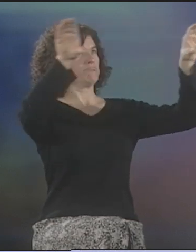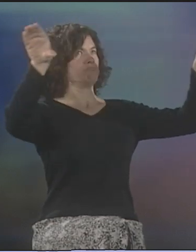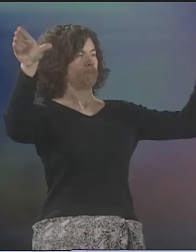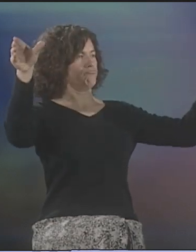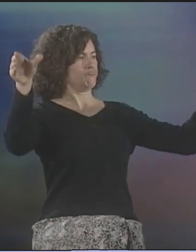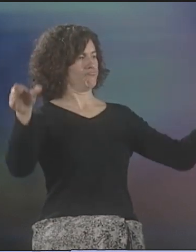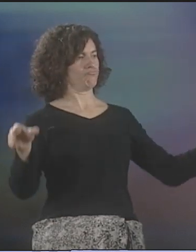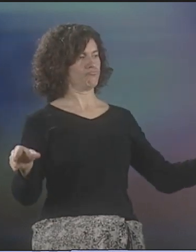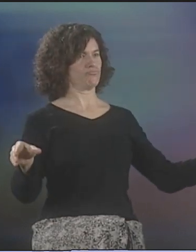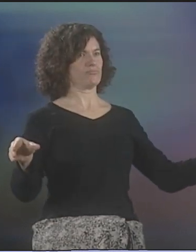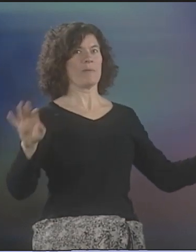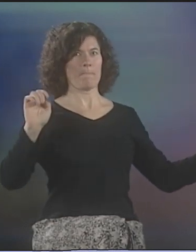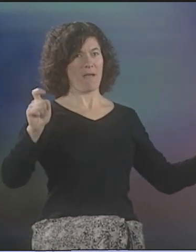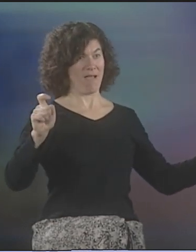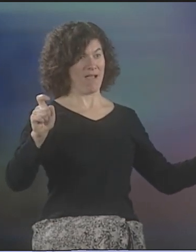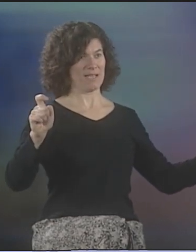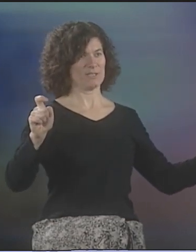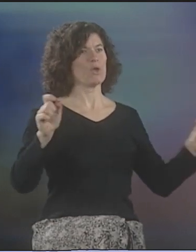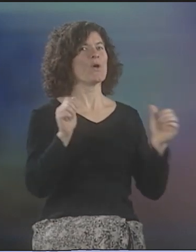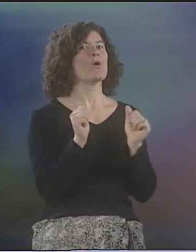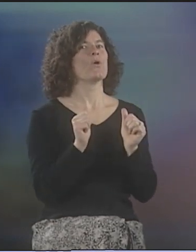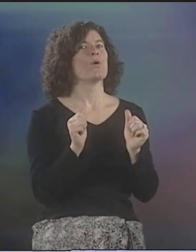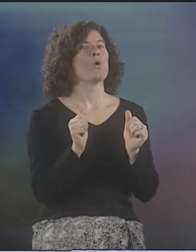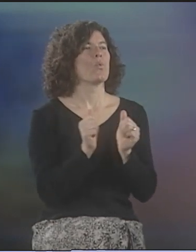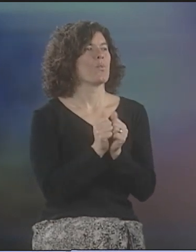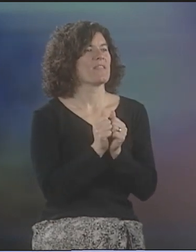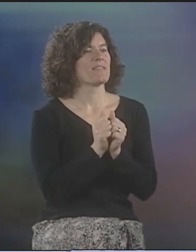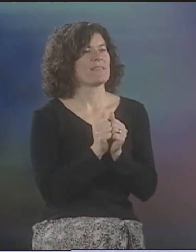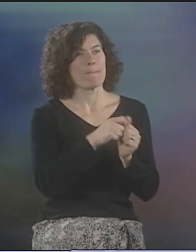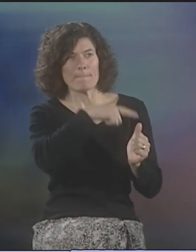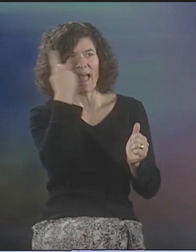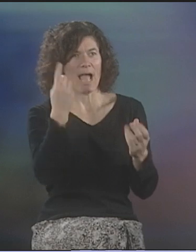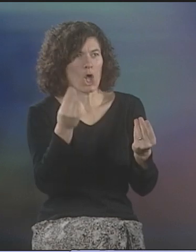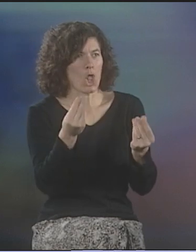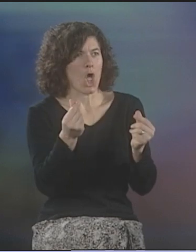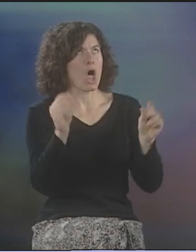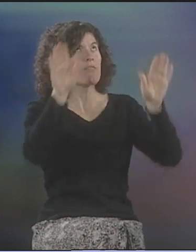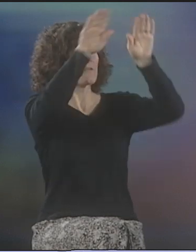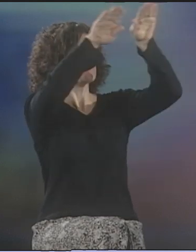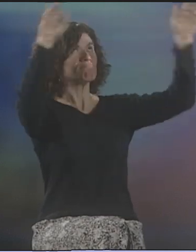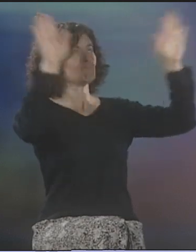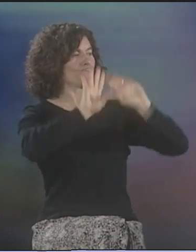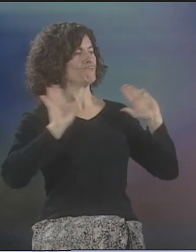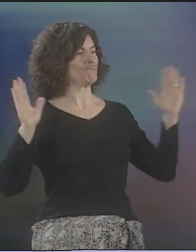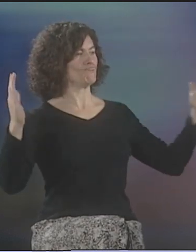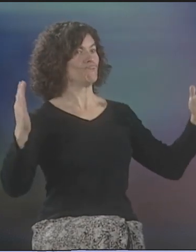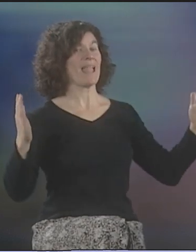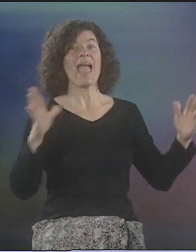WHAT WE DID WAS WE CREATED THIS STRUCTURE WITH FOAM CUSHIONS, SORT OF A BOX, AND THEN COVERED IT